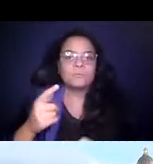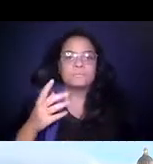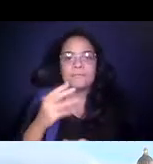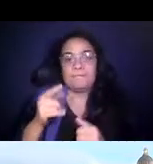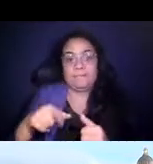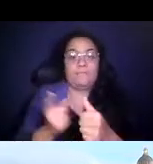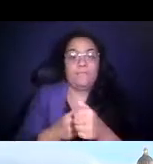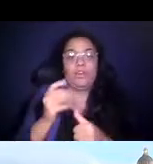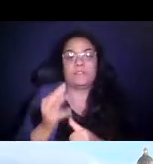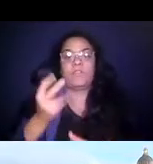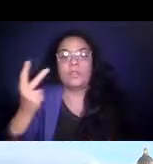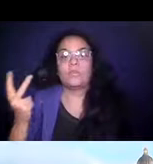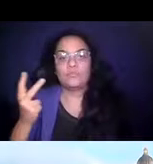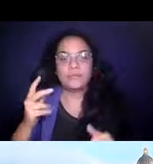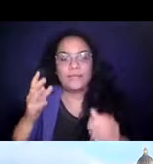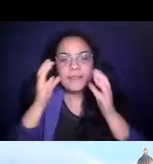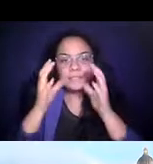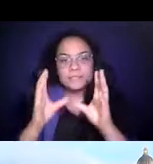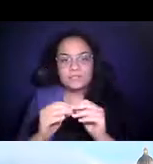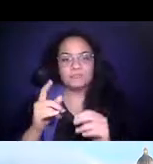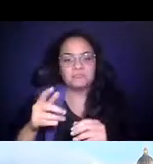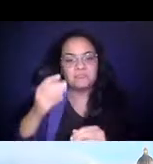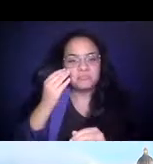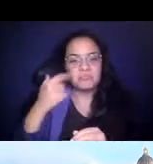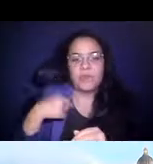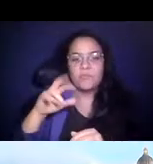14:24:21 I'm the secretary of the Washington State DOT.